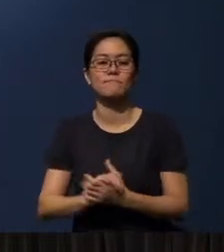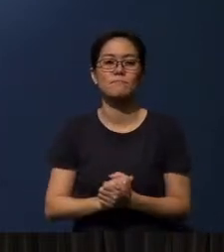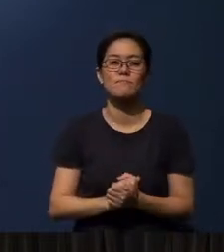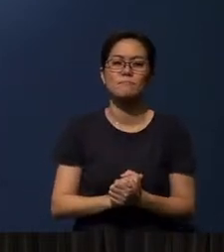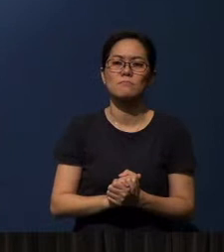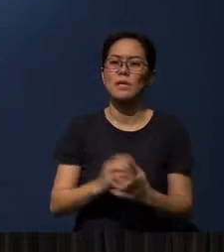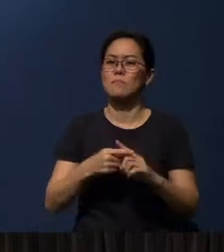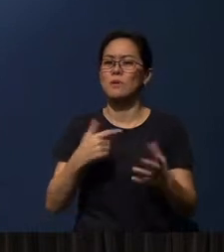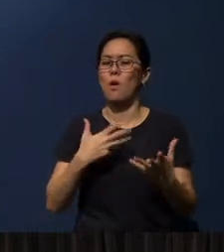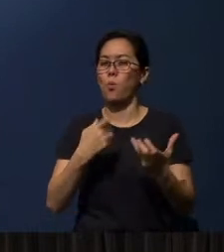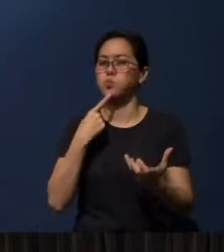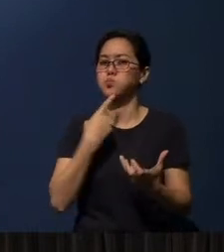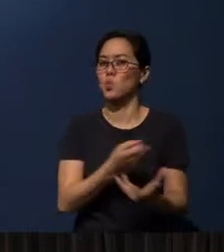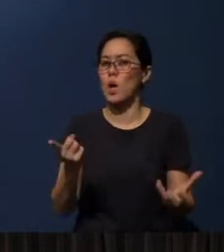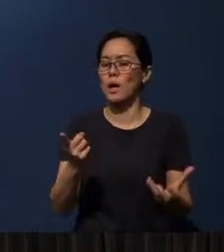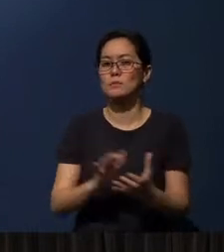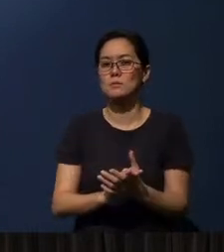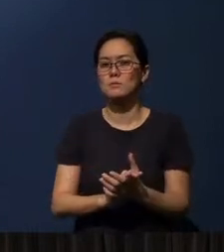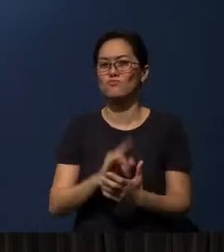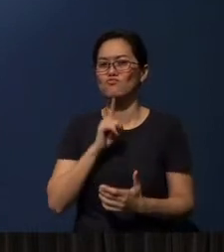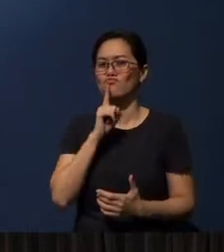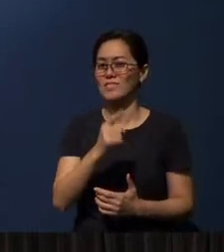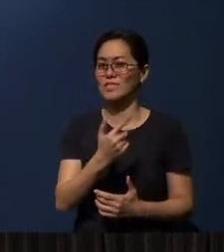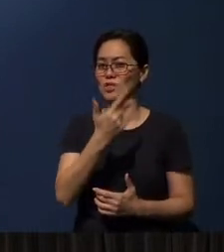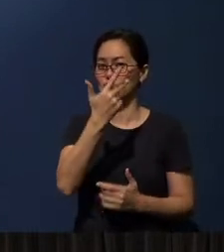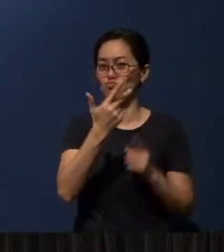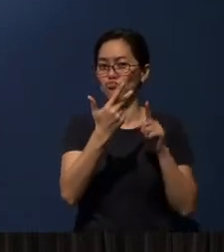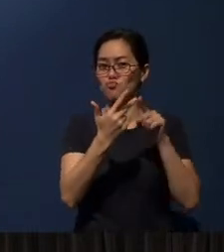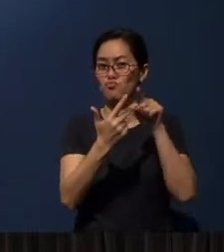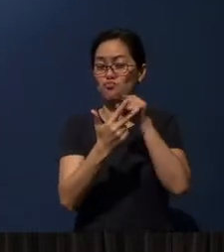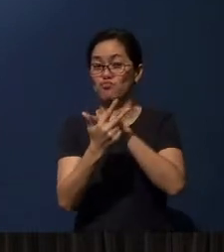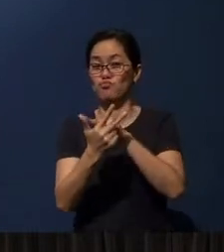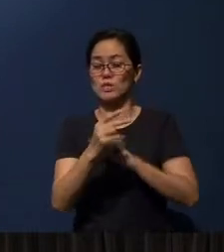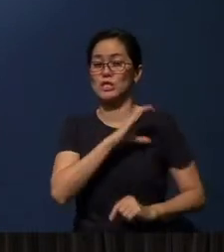But I want to tell us that there are really three features in this word -